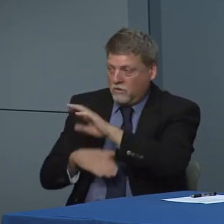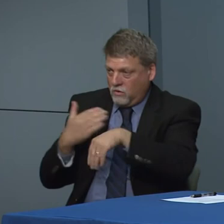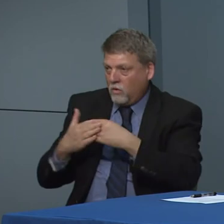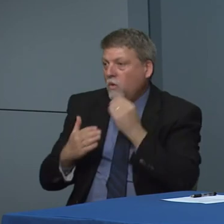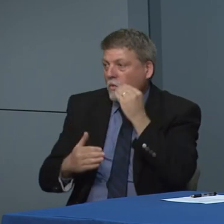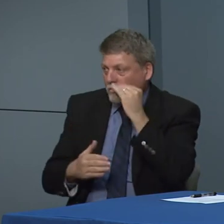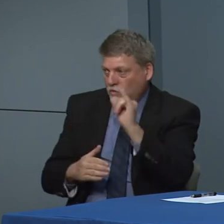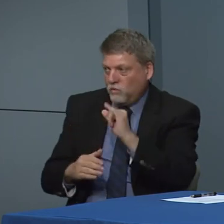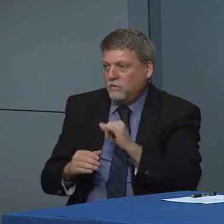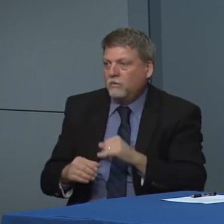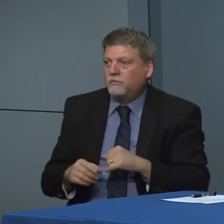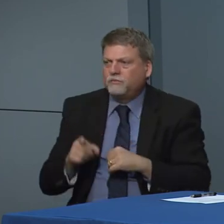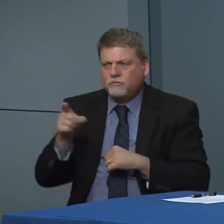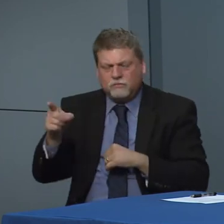is yes.